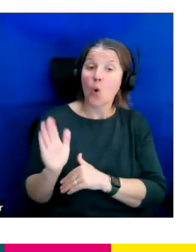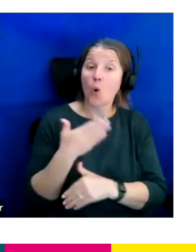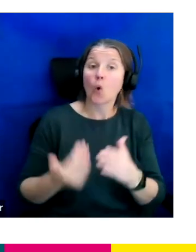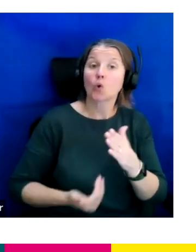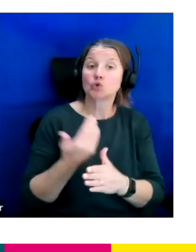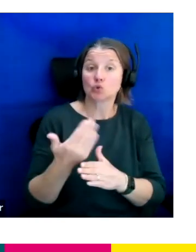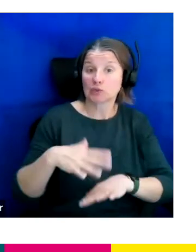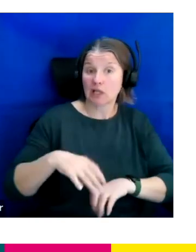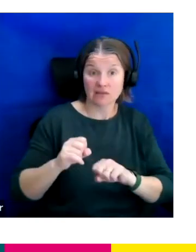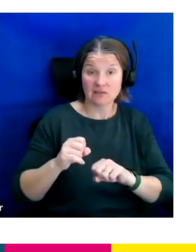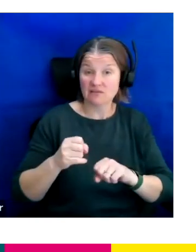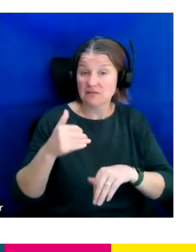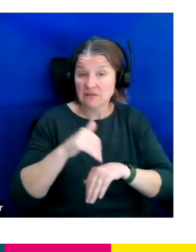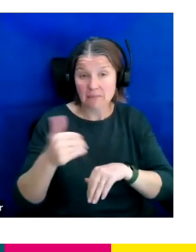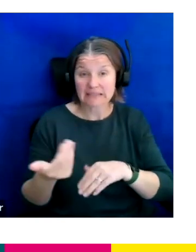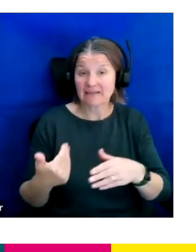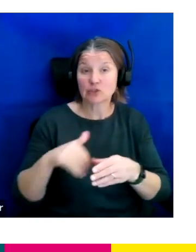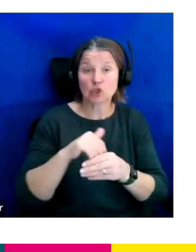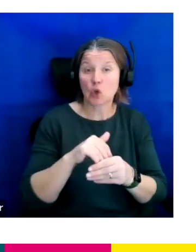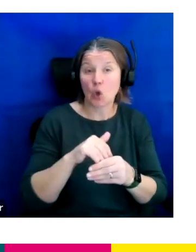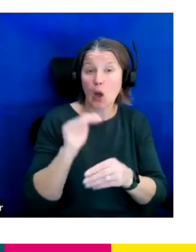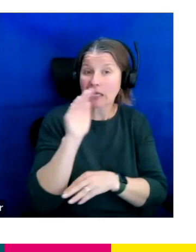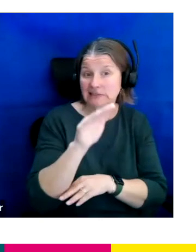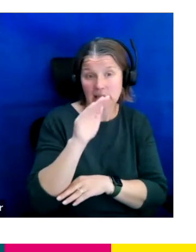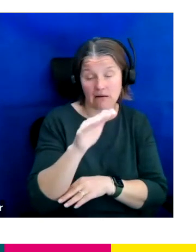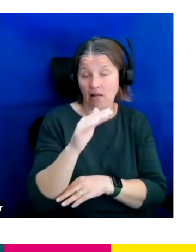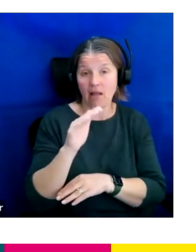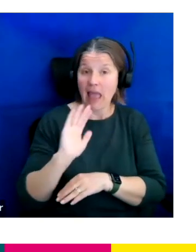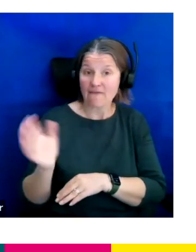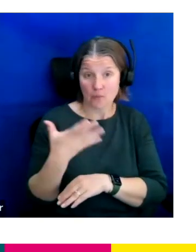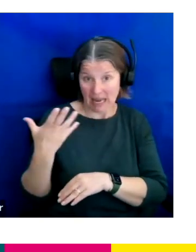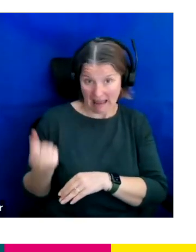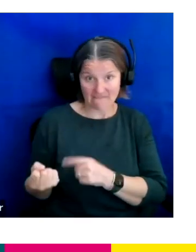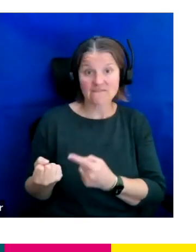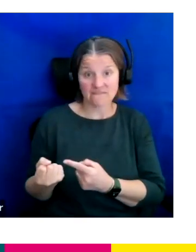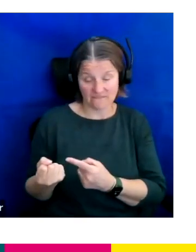Whether that's an internal move or an external move and it's also available on our internal intranet.